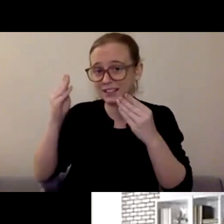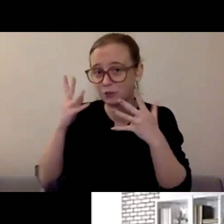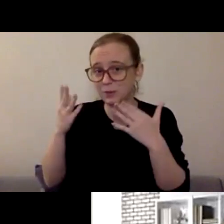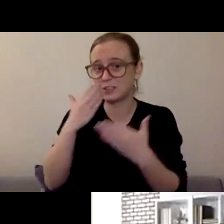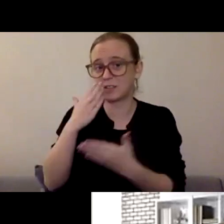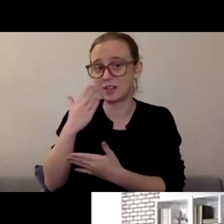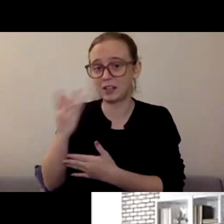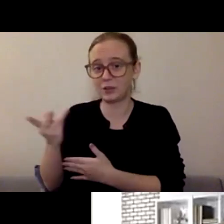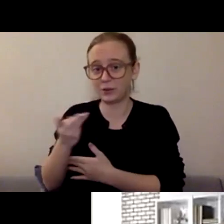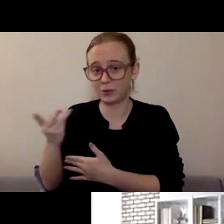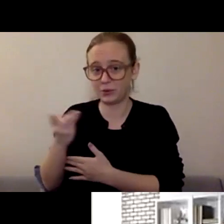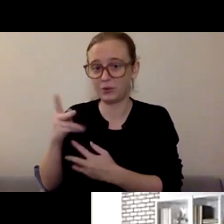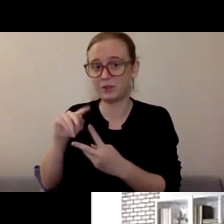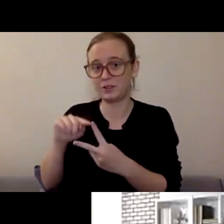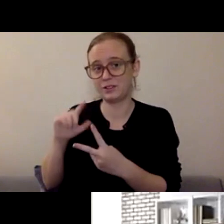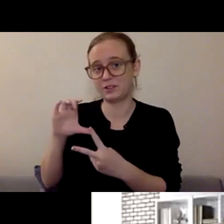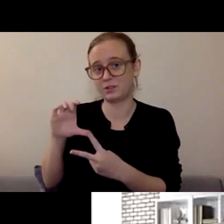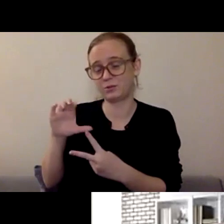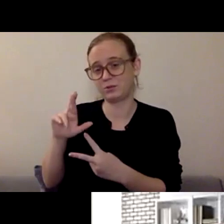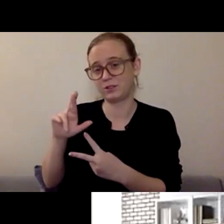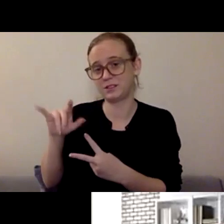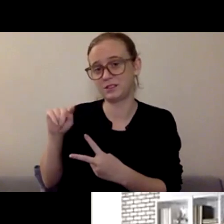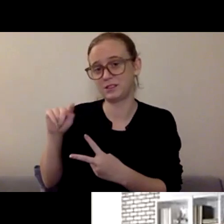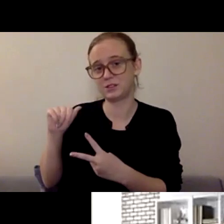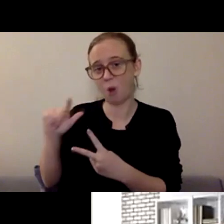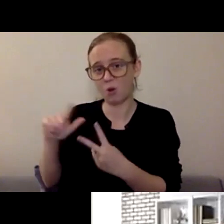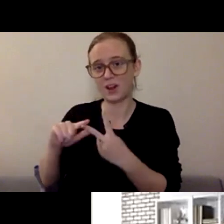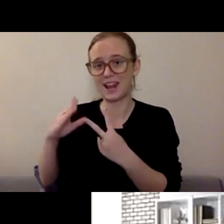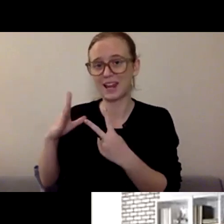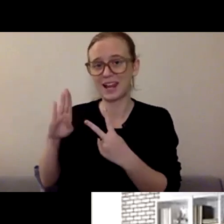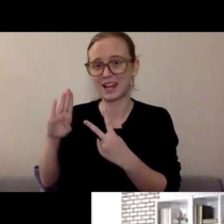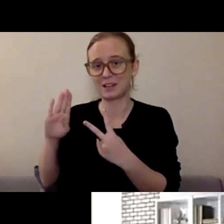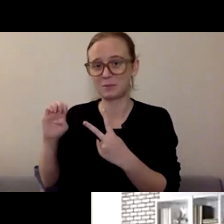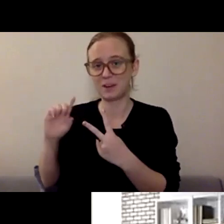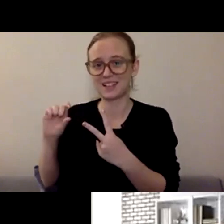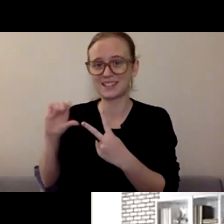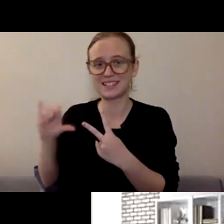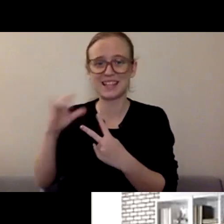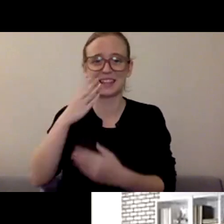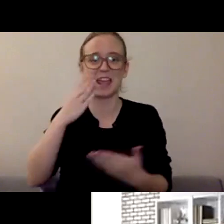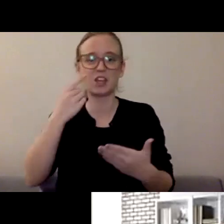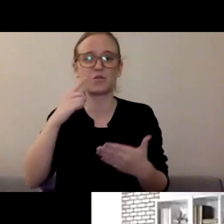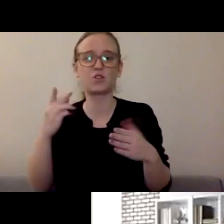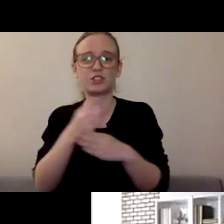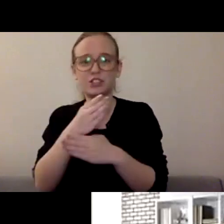to share your knowledge and your passion. I don't know about everybody else out there, but I have a ton of questions for both of you.